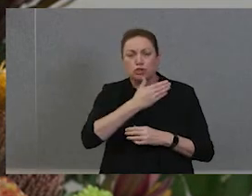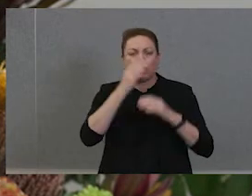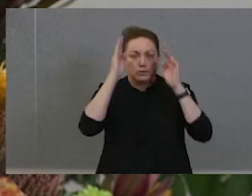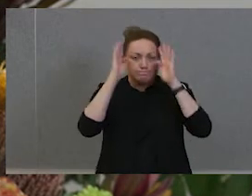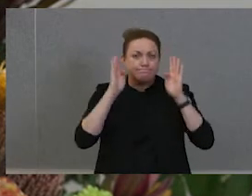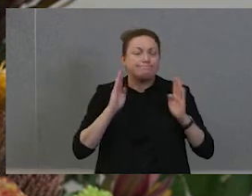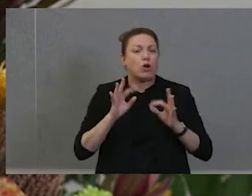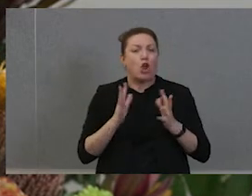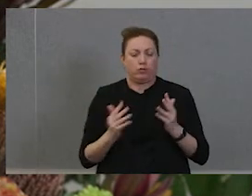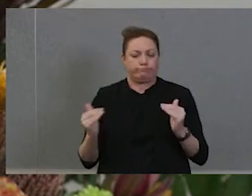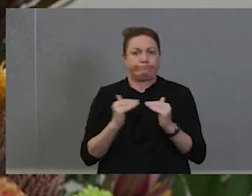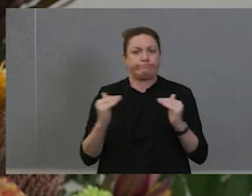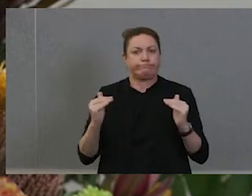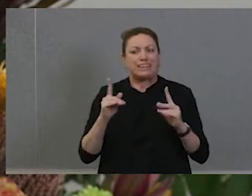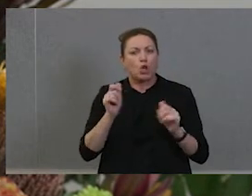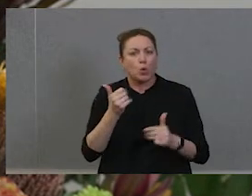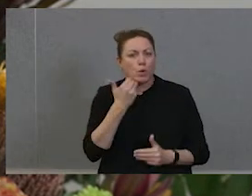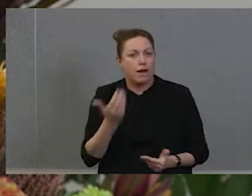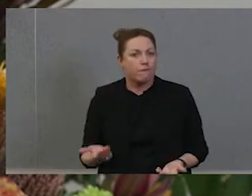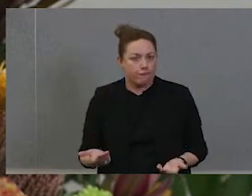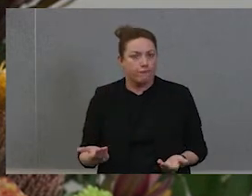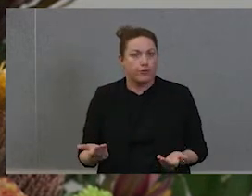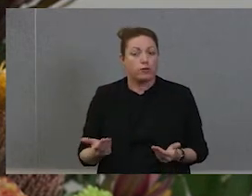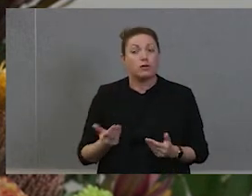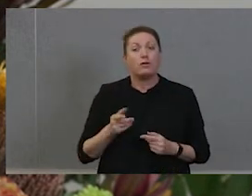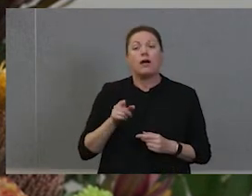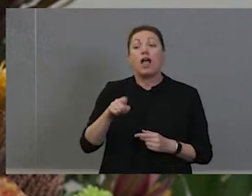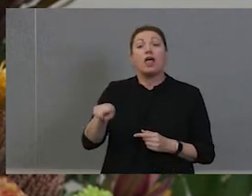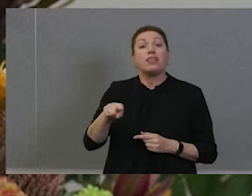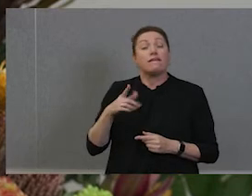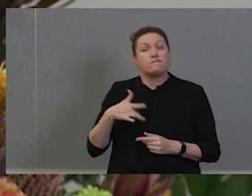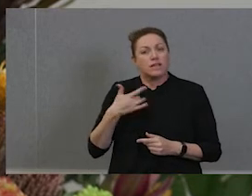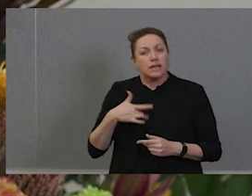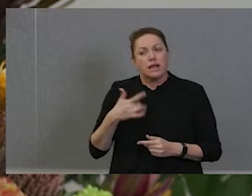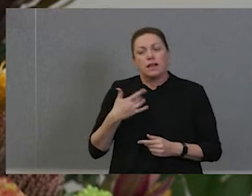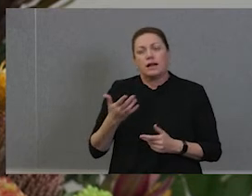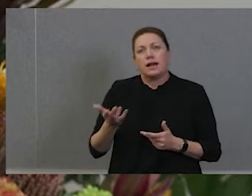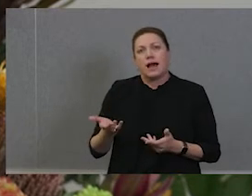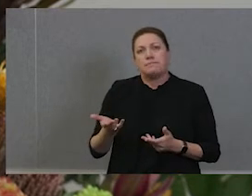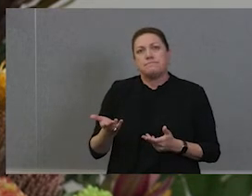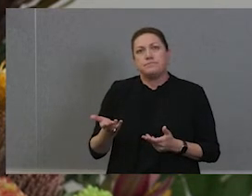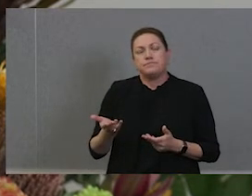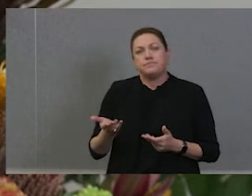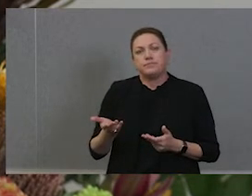they're not happy about it. It's not good enough. They also have a strong sense that